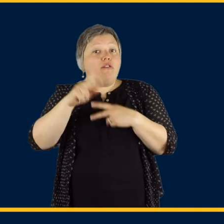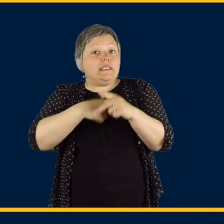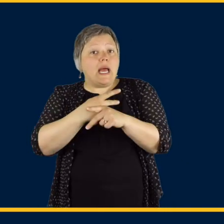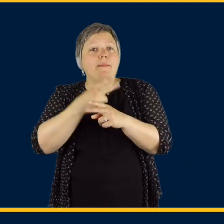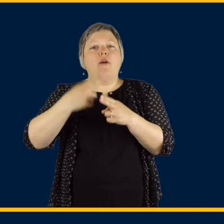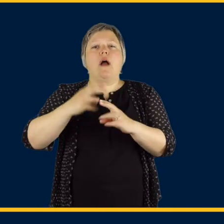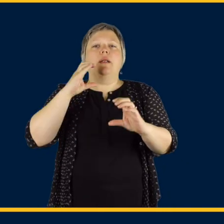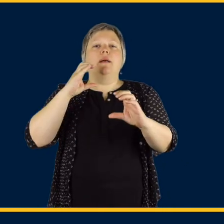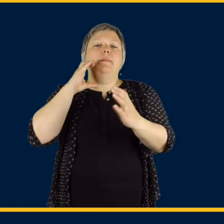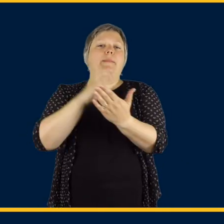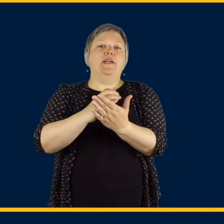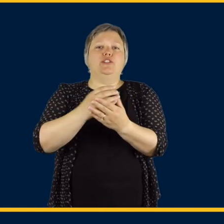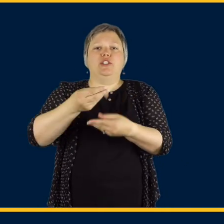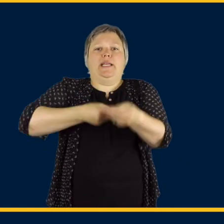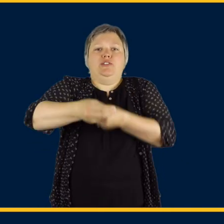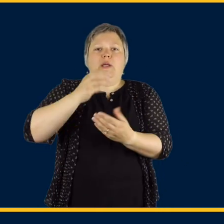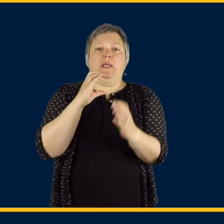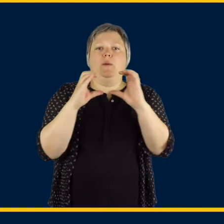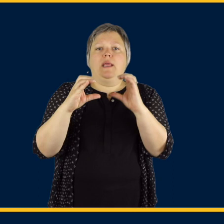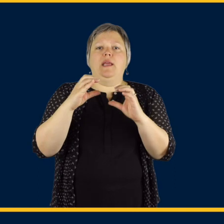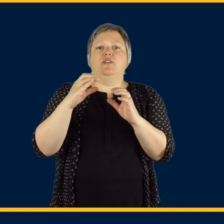Now you might see a picture exchange communication system.